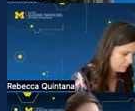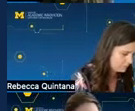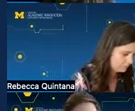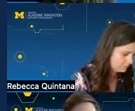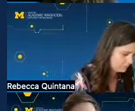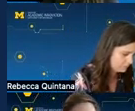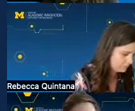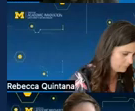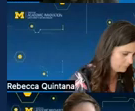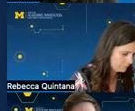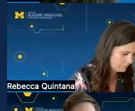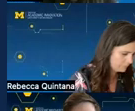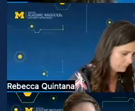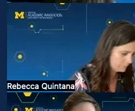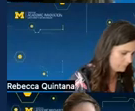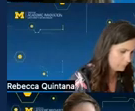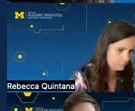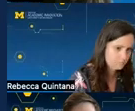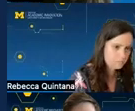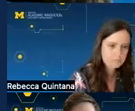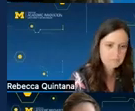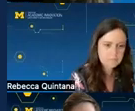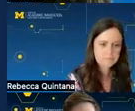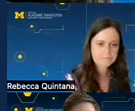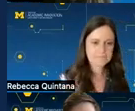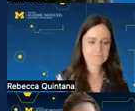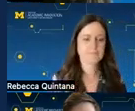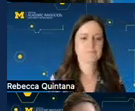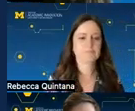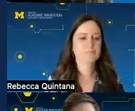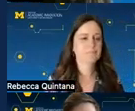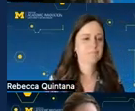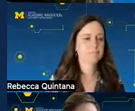the director of our human ai lab and he's working on making xr accessible and using